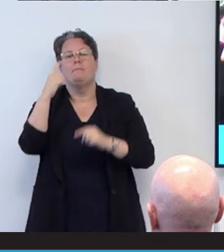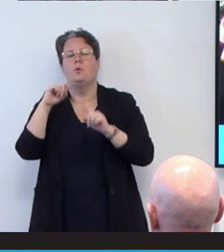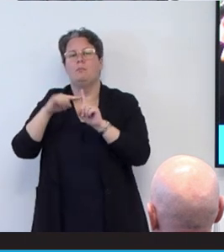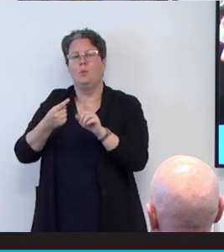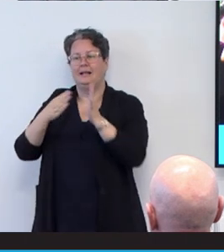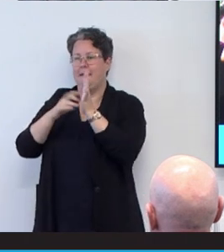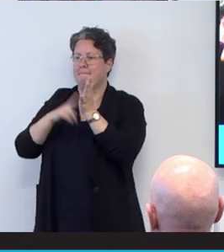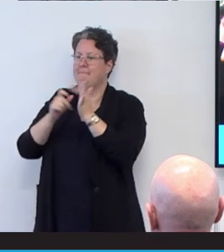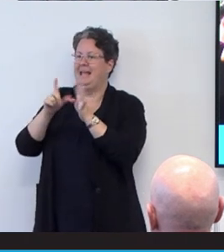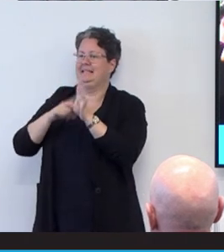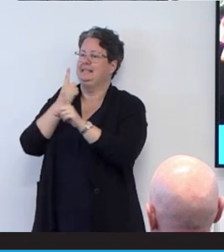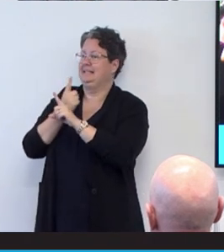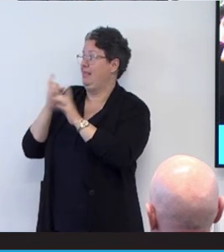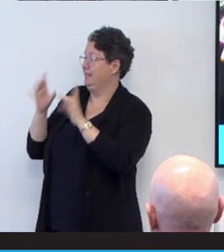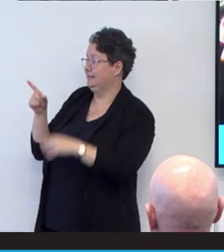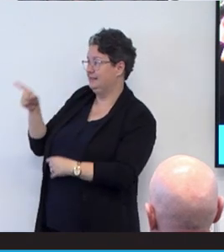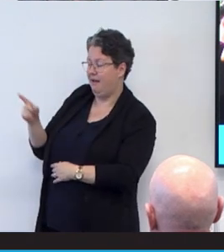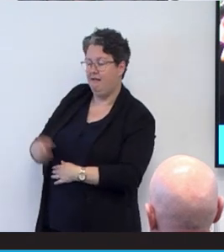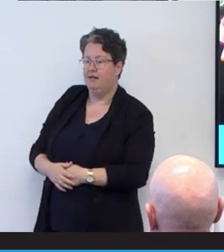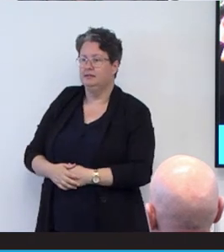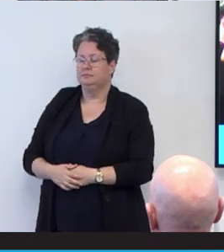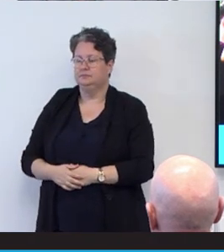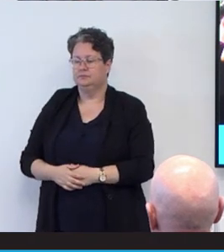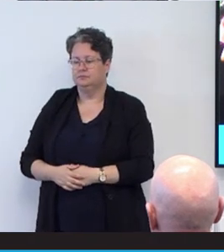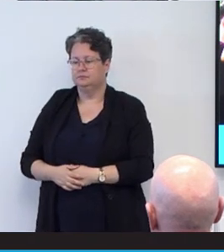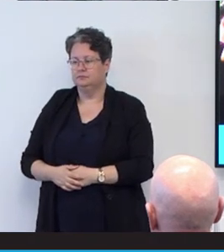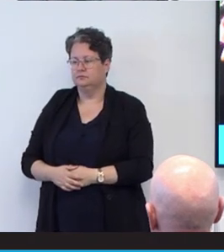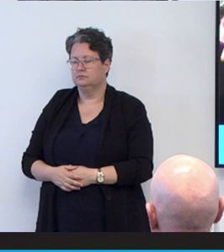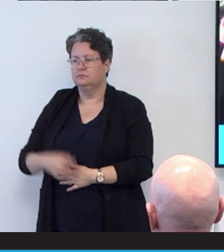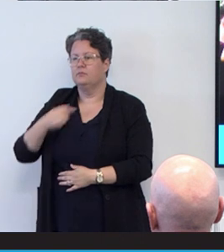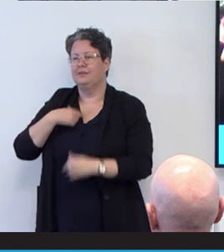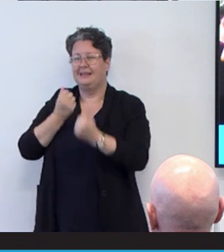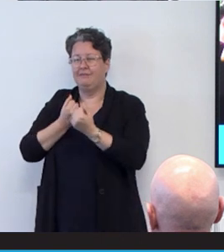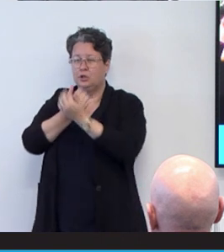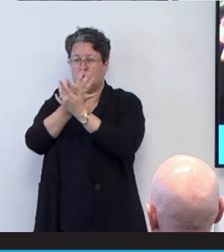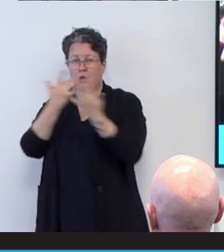start. You know, one of the things we have so many people with disability,